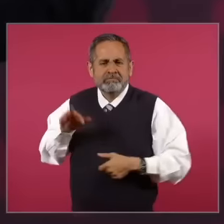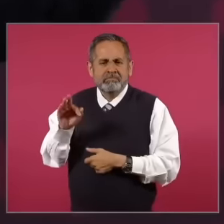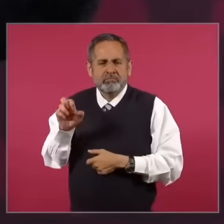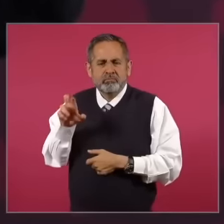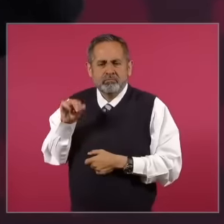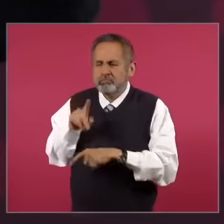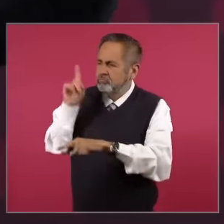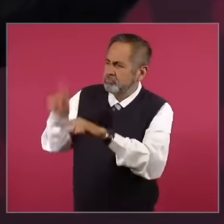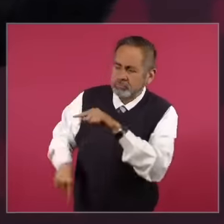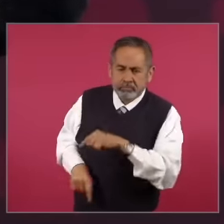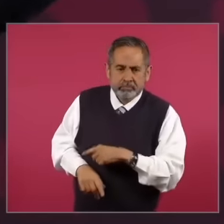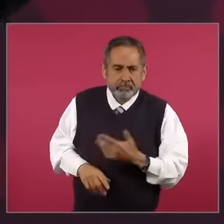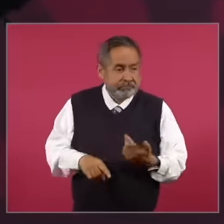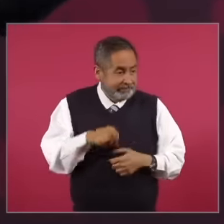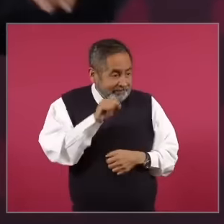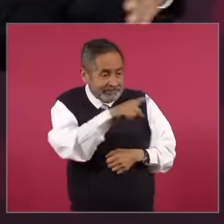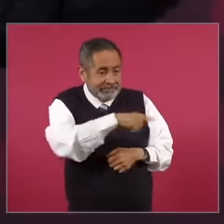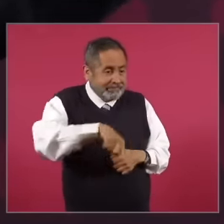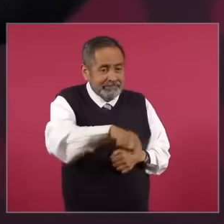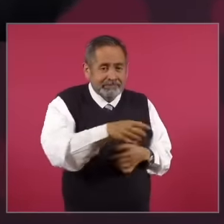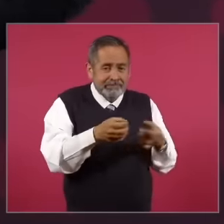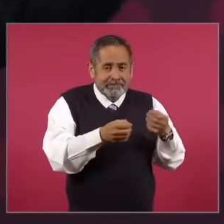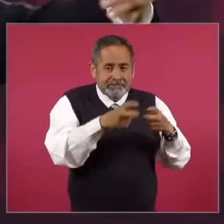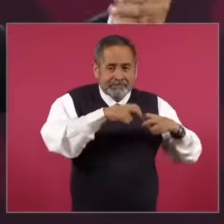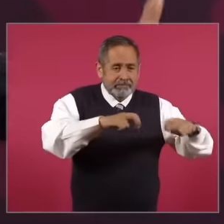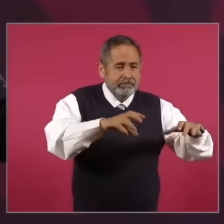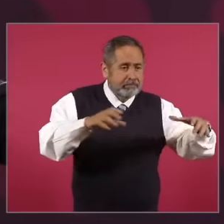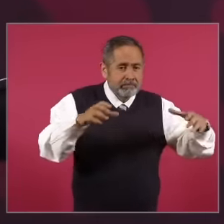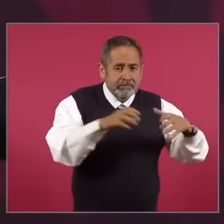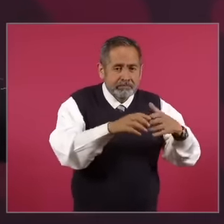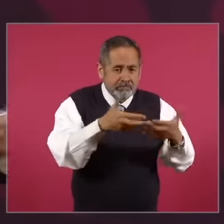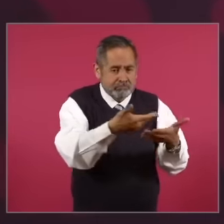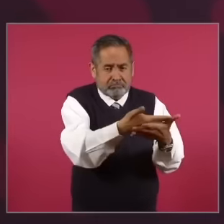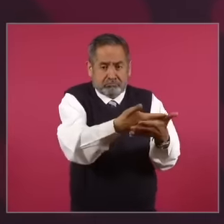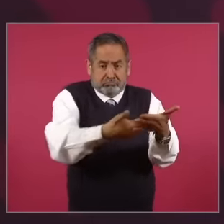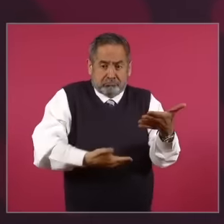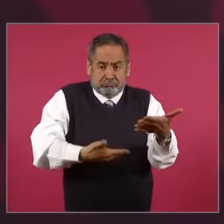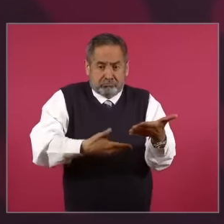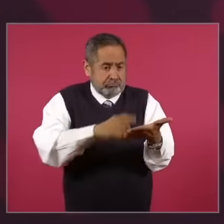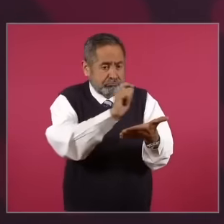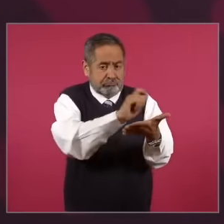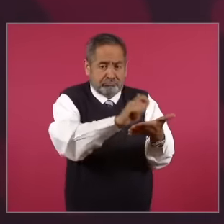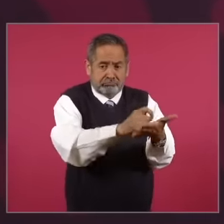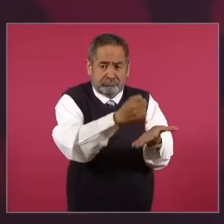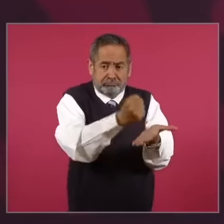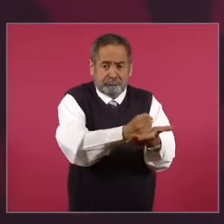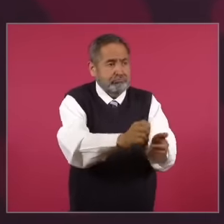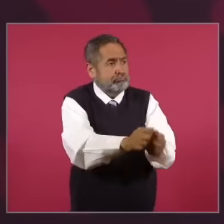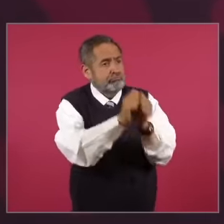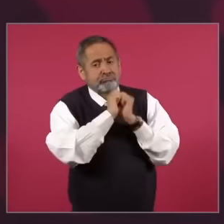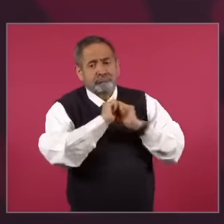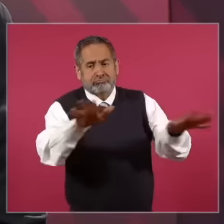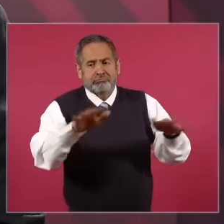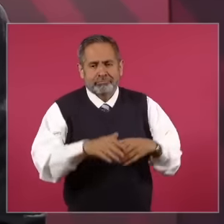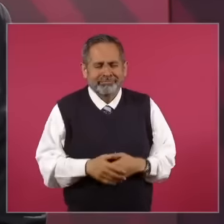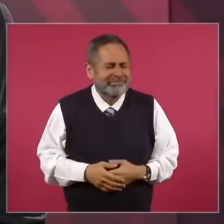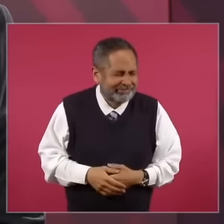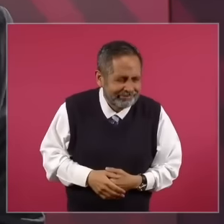that time They even published a manifesto now that talks about the division of powers